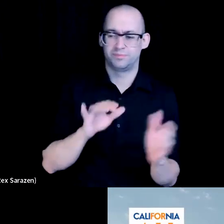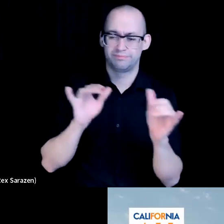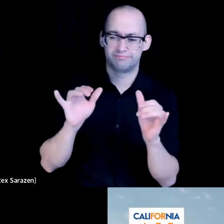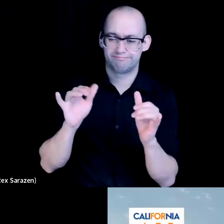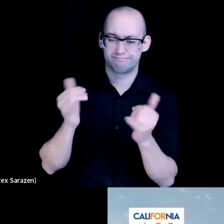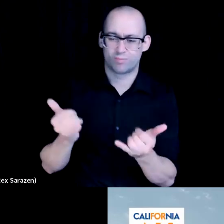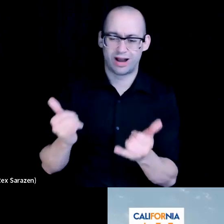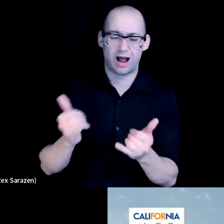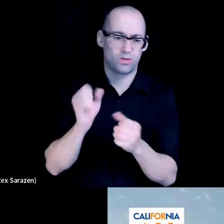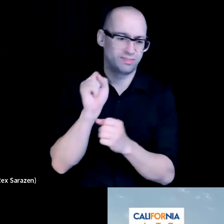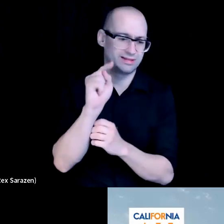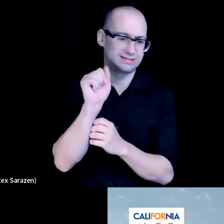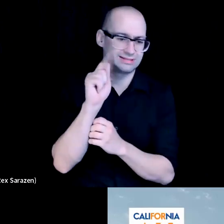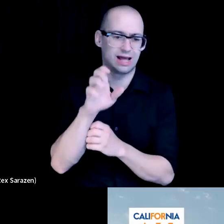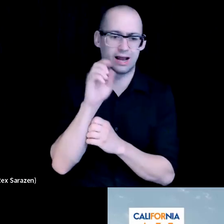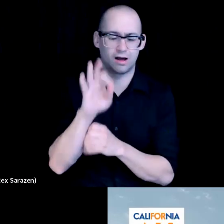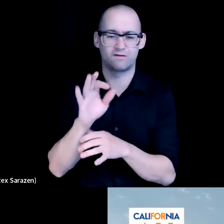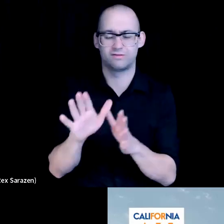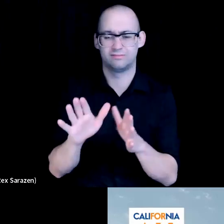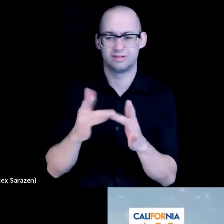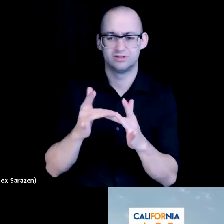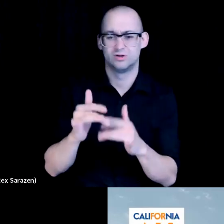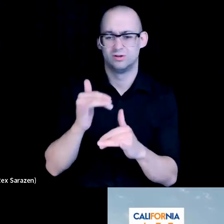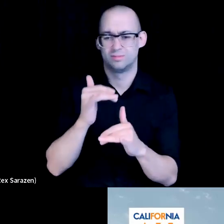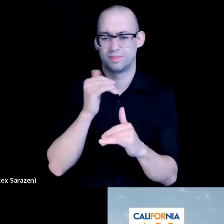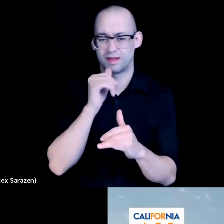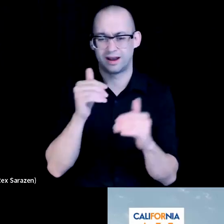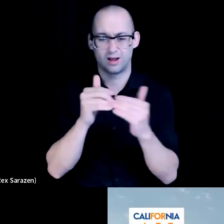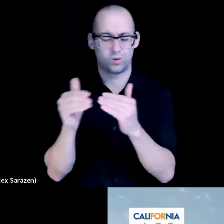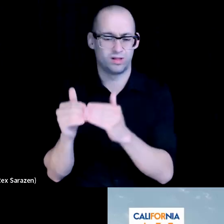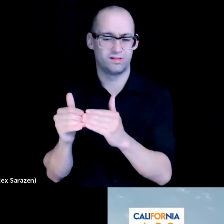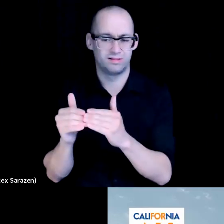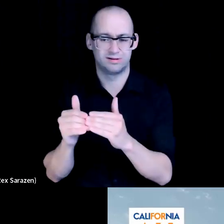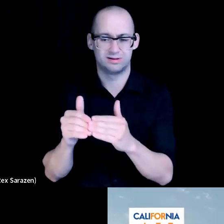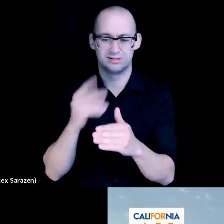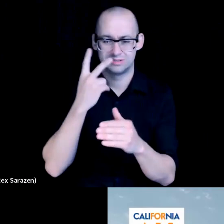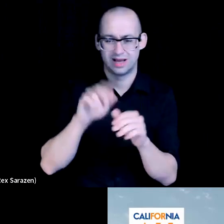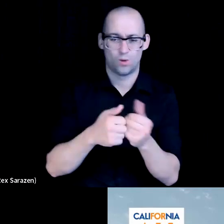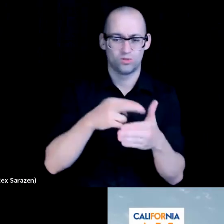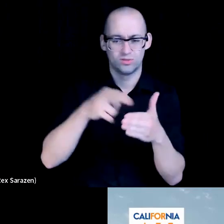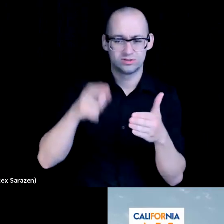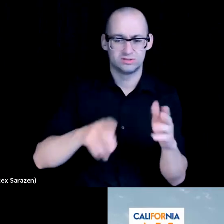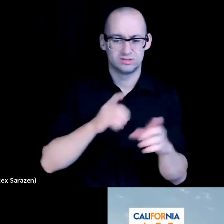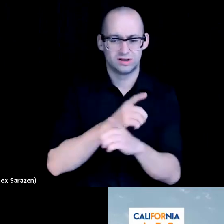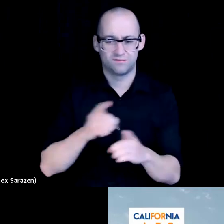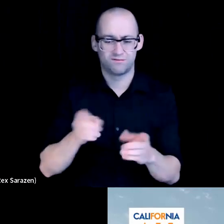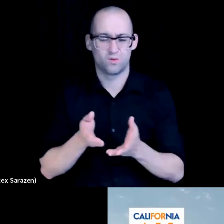inequity creates disparate outcomes, and in so many different ways, in terms of attainment,